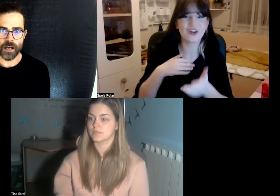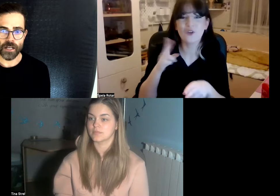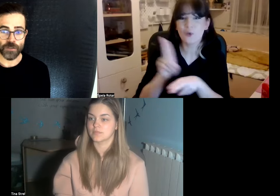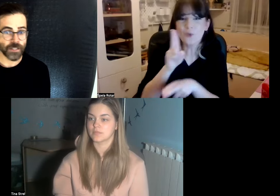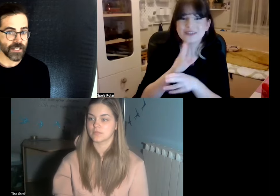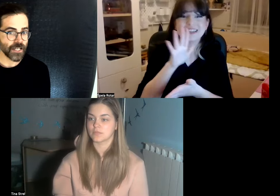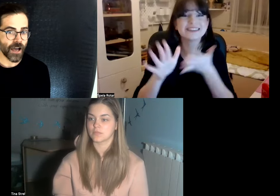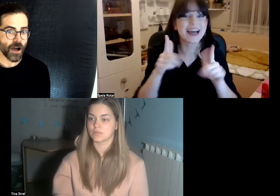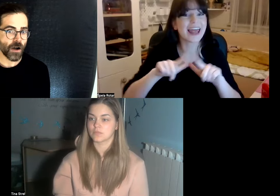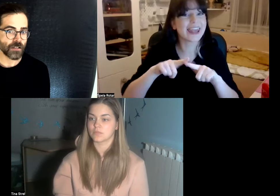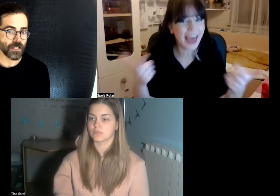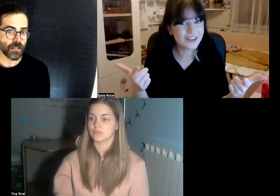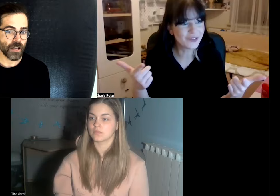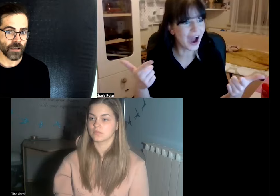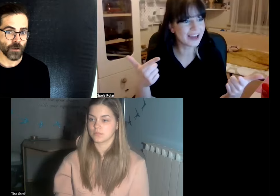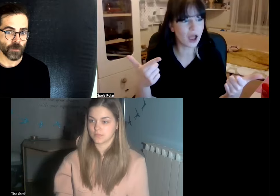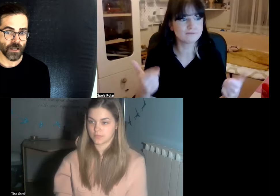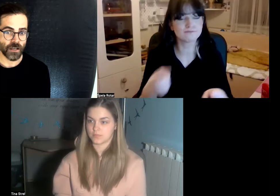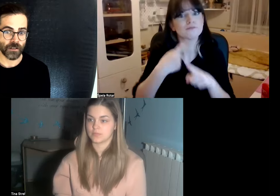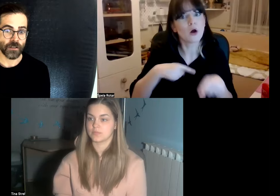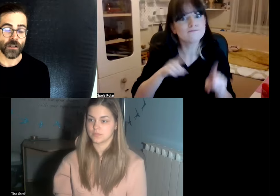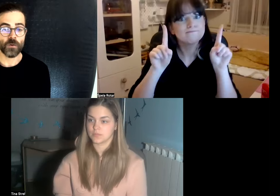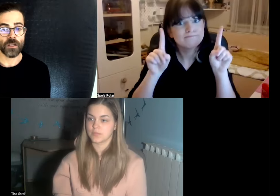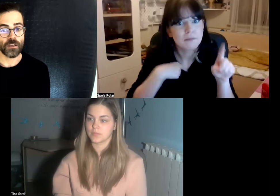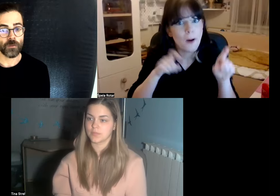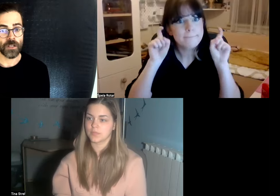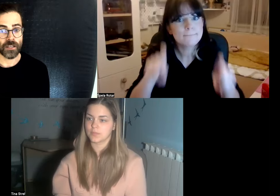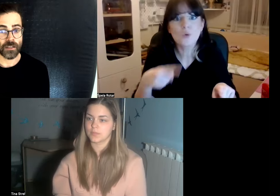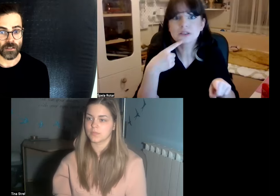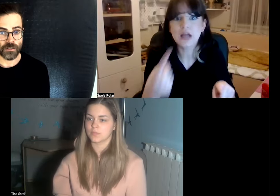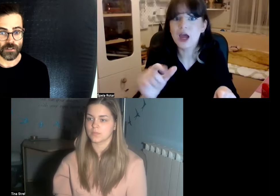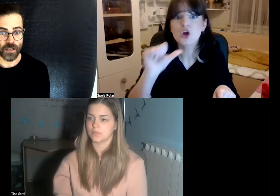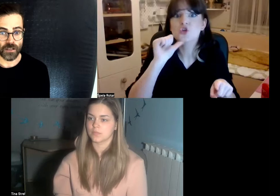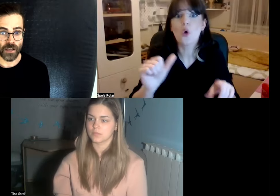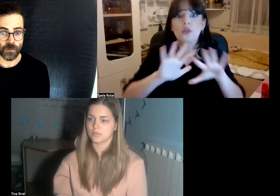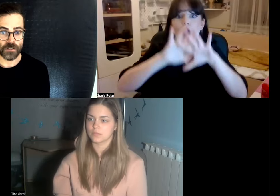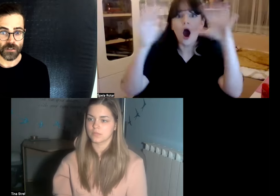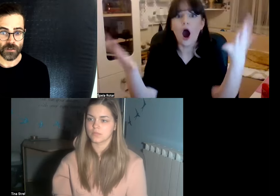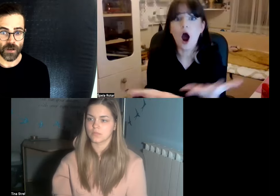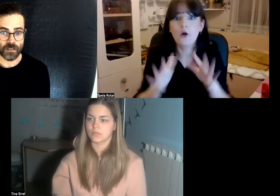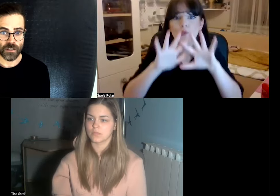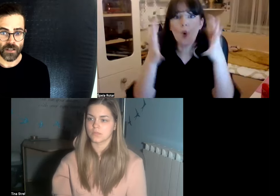as you can see how are Tina and I communicating we communicate things the sign language right